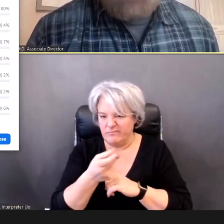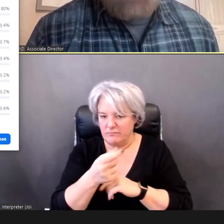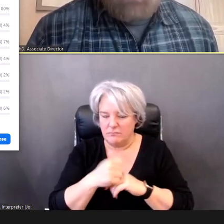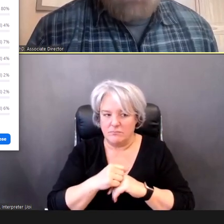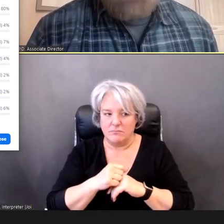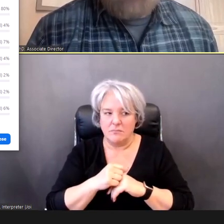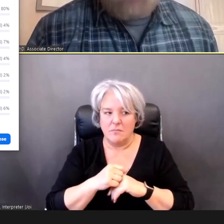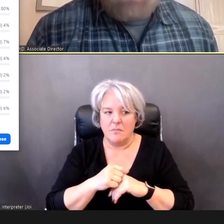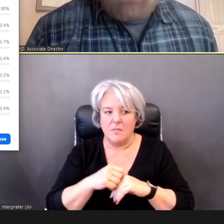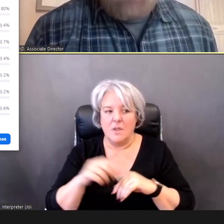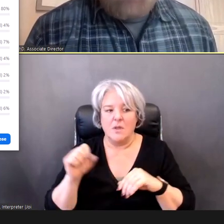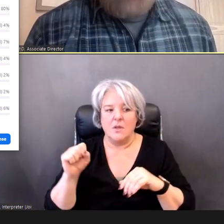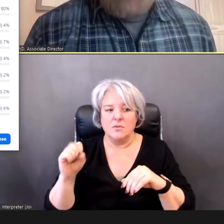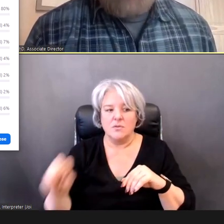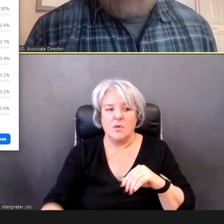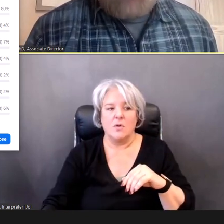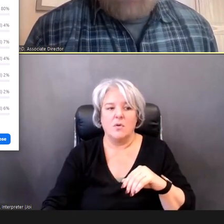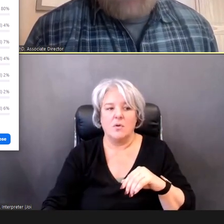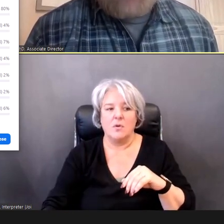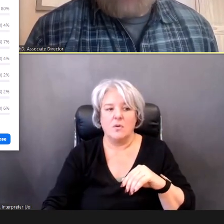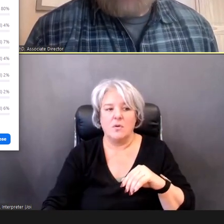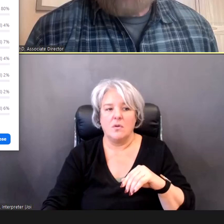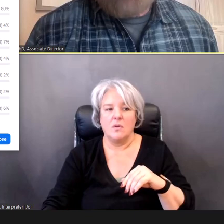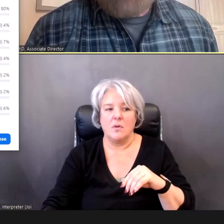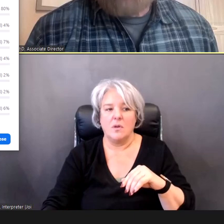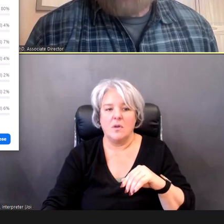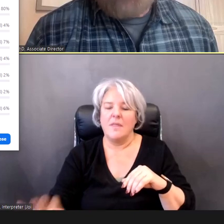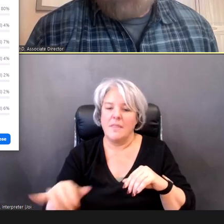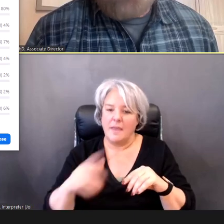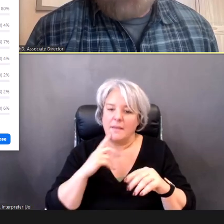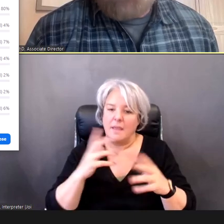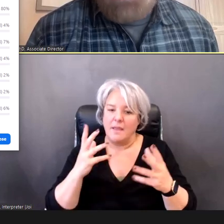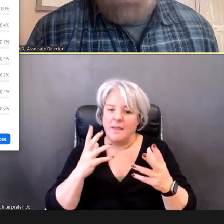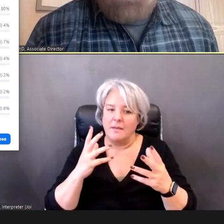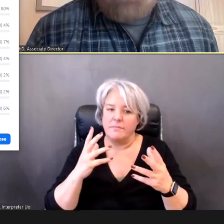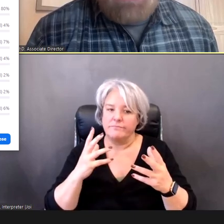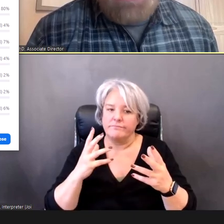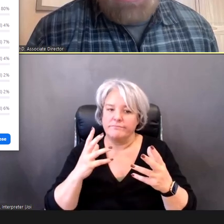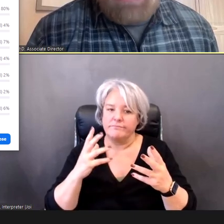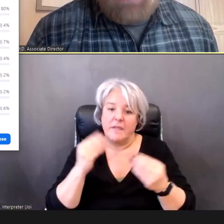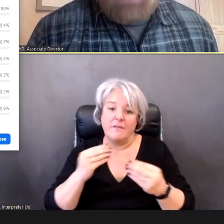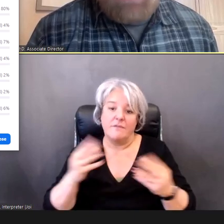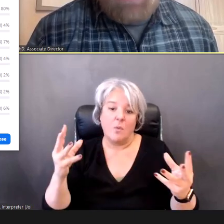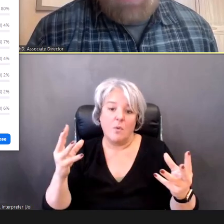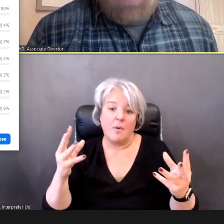That can inform future purchases, we always encourage people to try